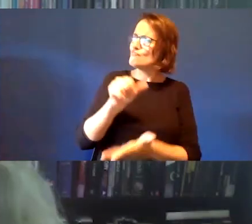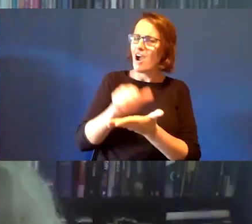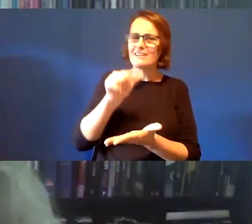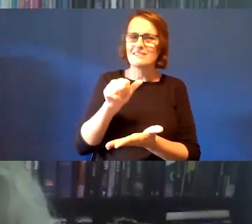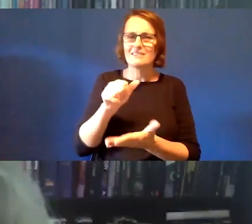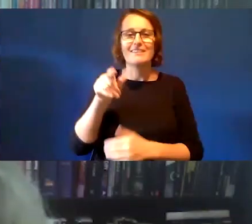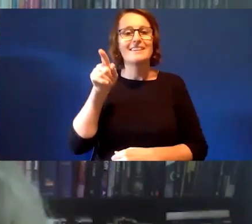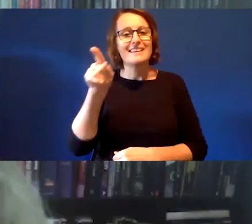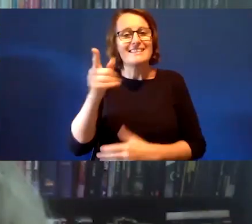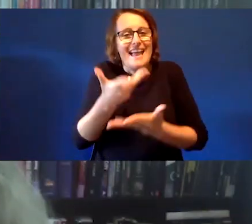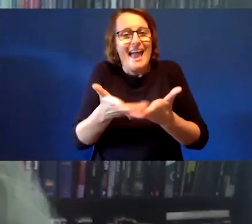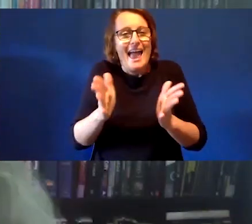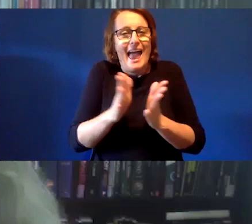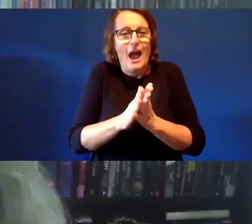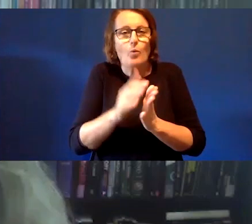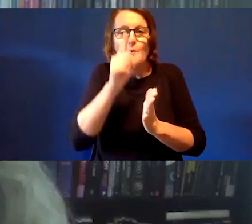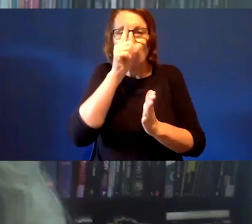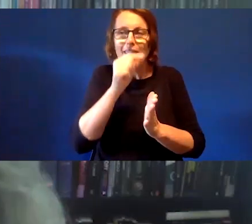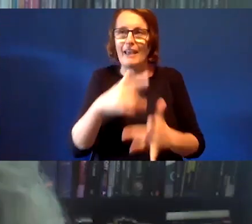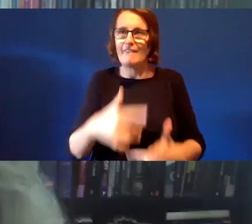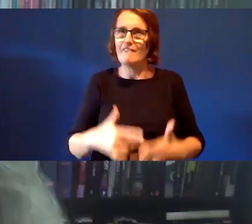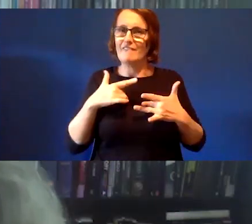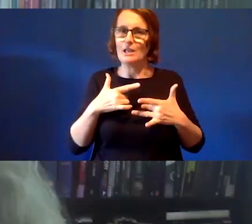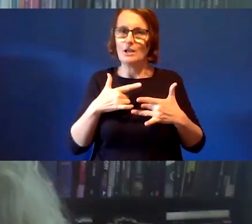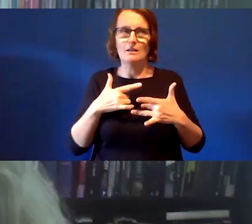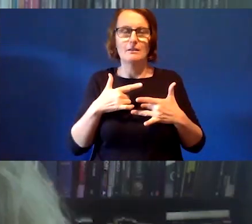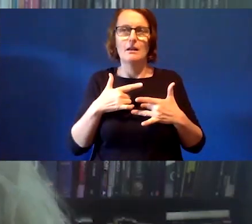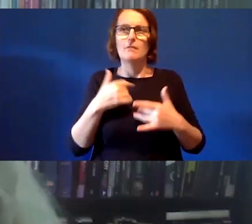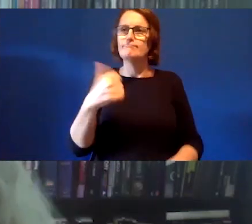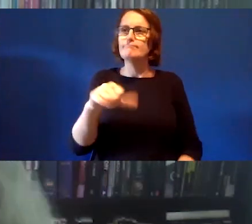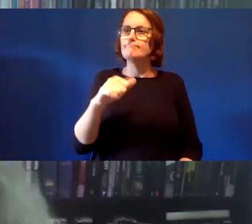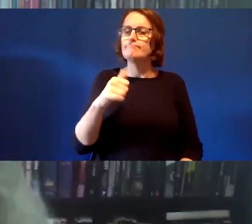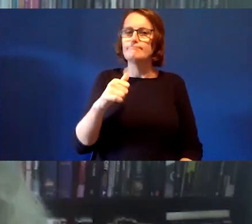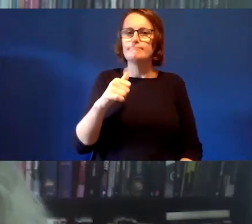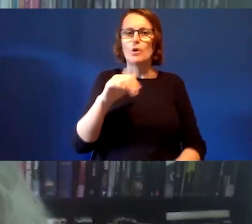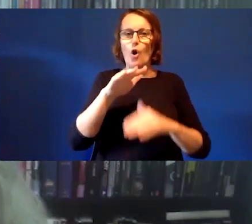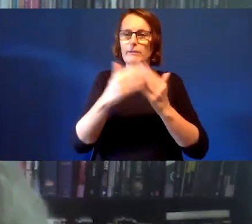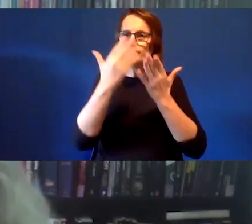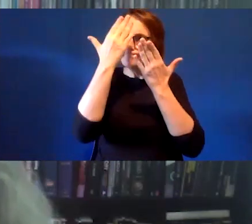experiencing acknowledgement of country, that includes time and space.